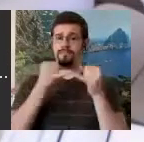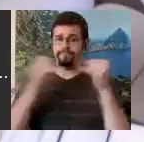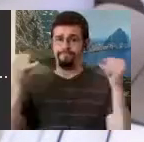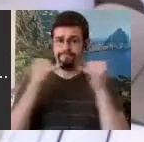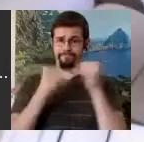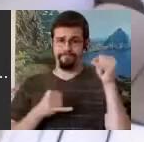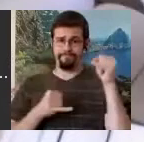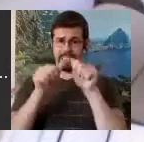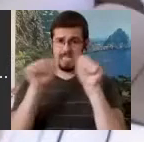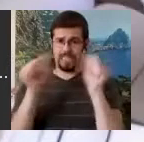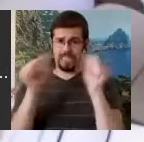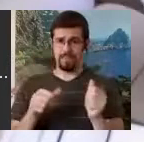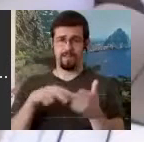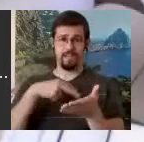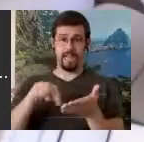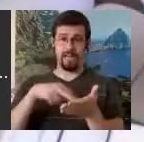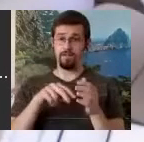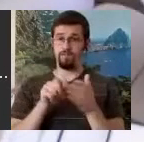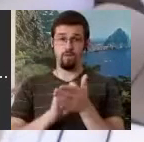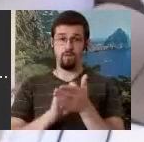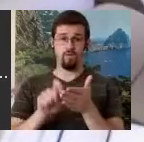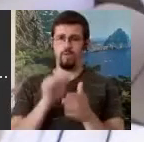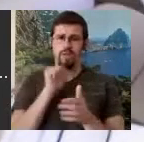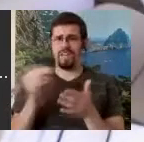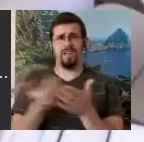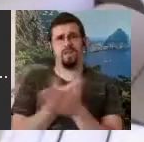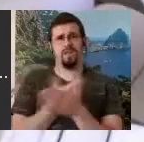figures have been around since the beginning of time. We all know that.